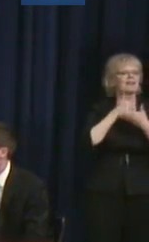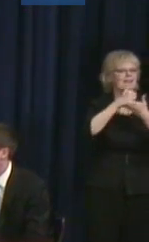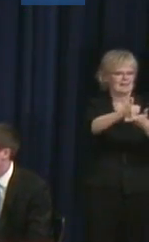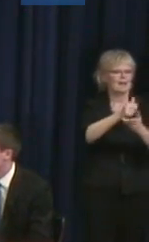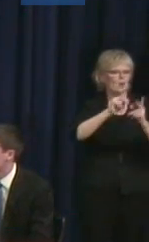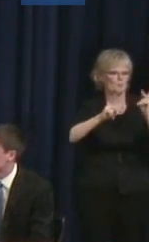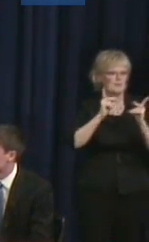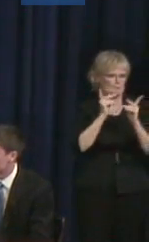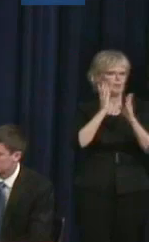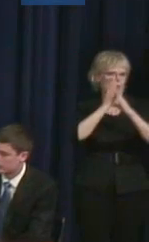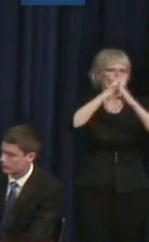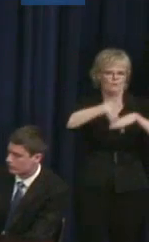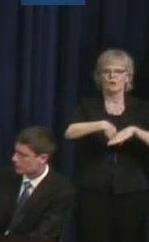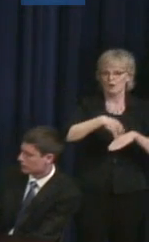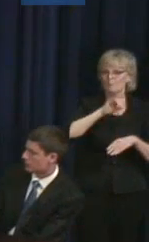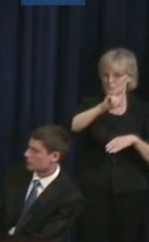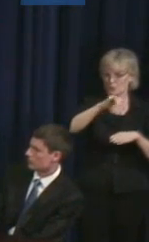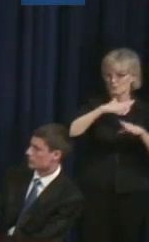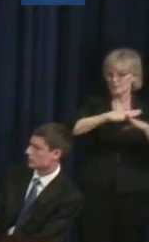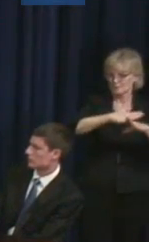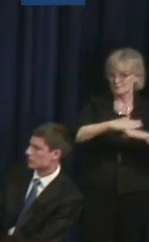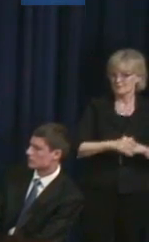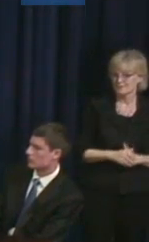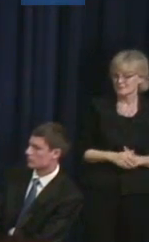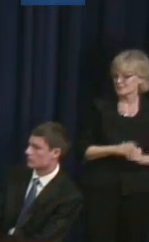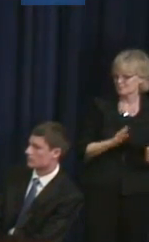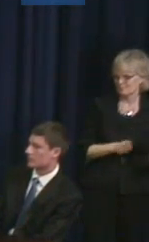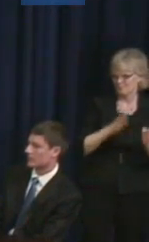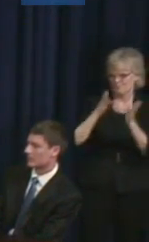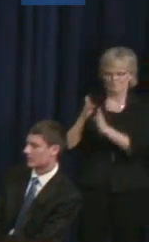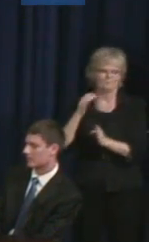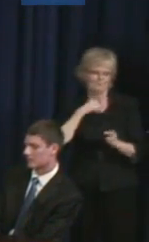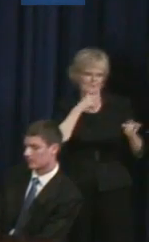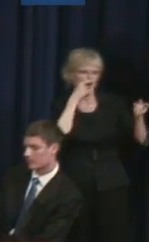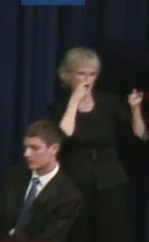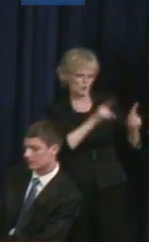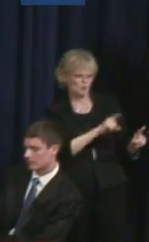Dior Vargas: I definitely concur with Brian's statements.